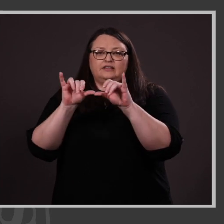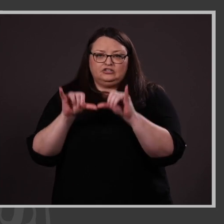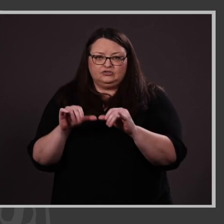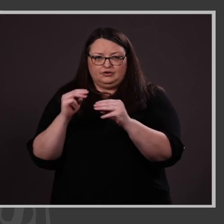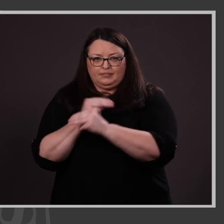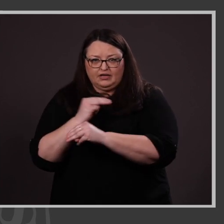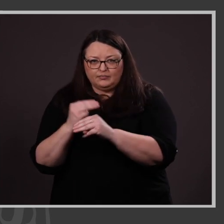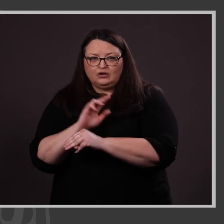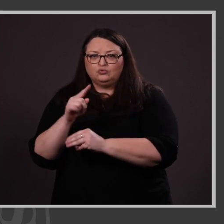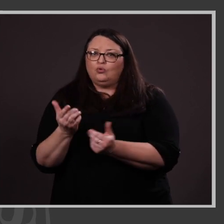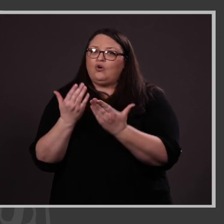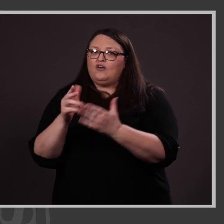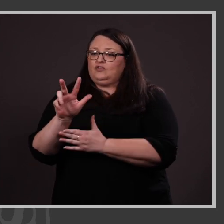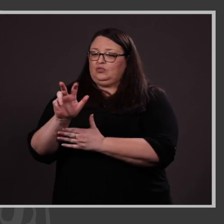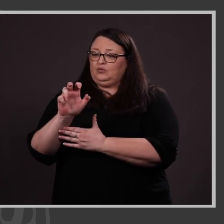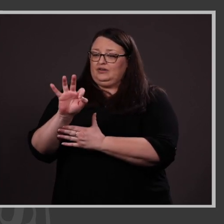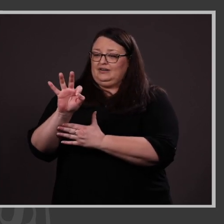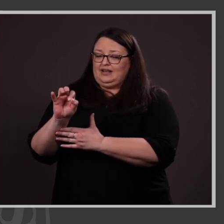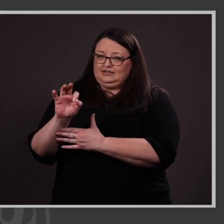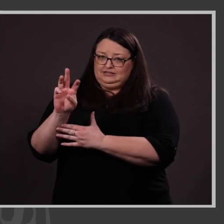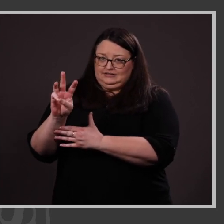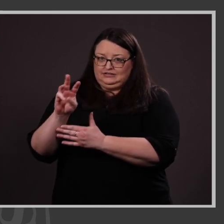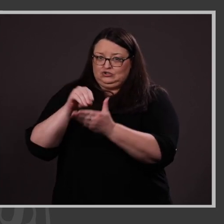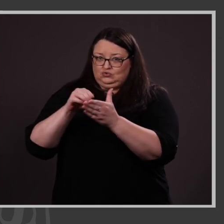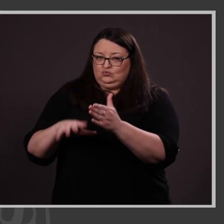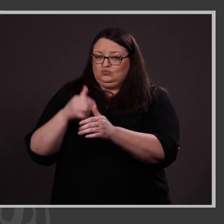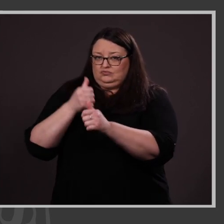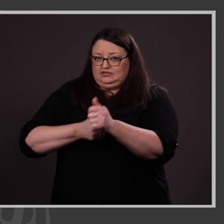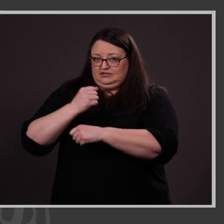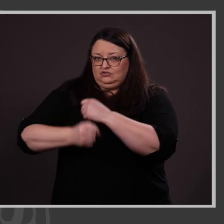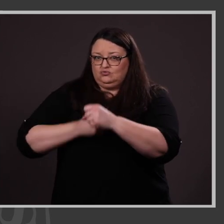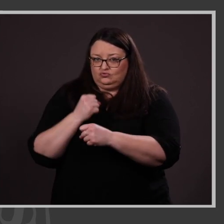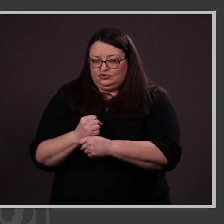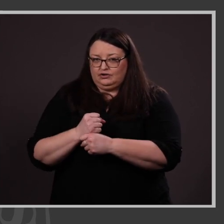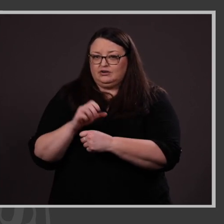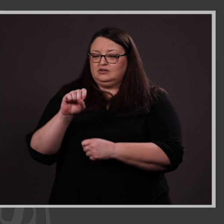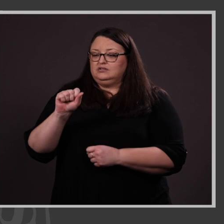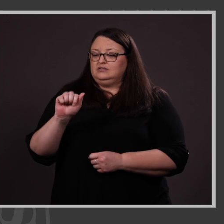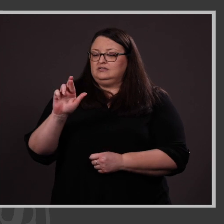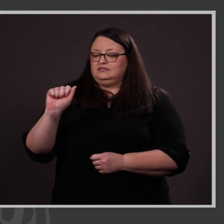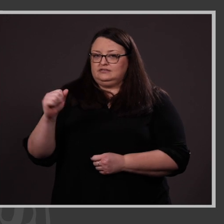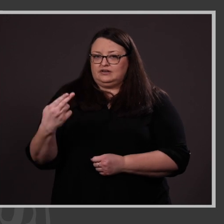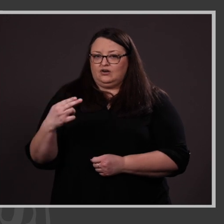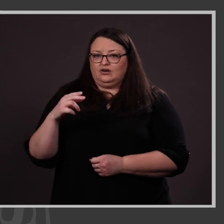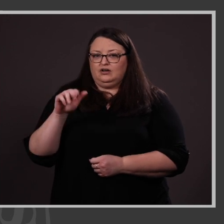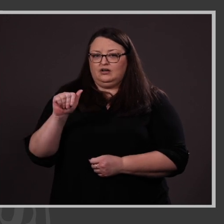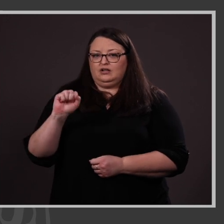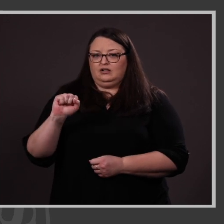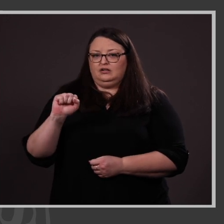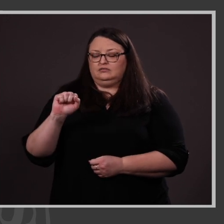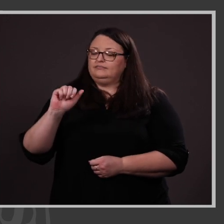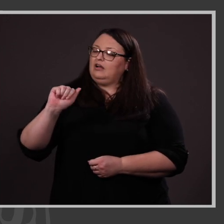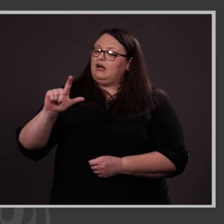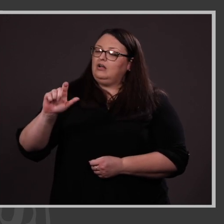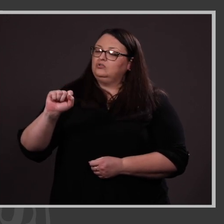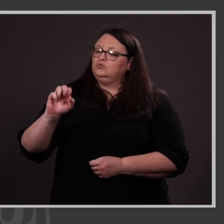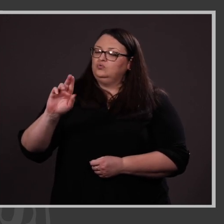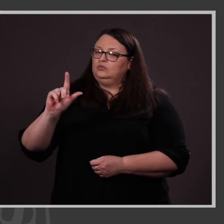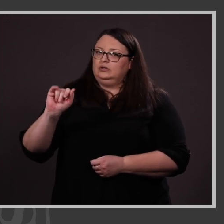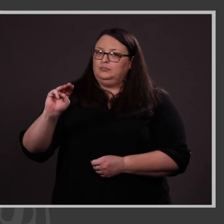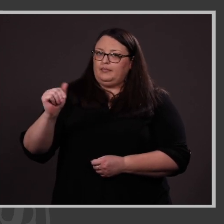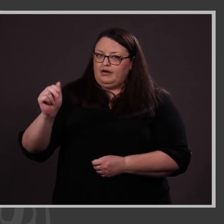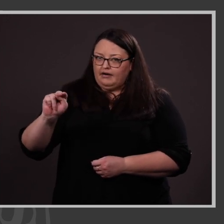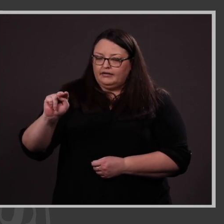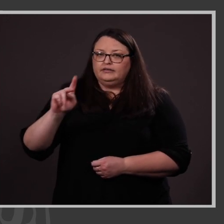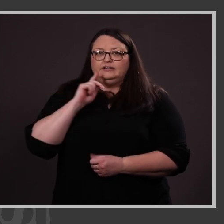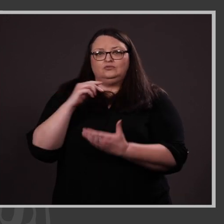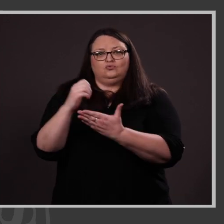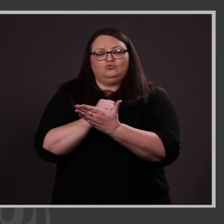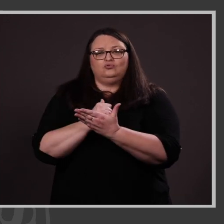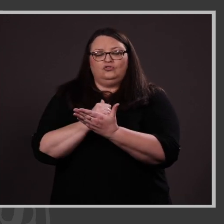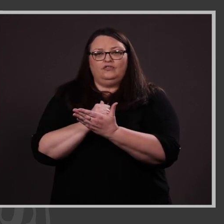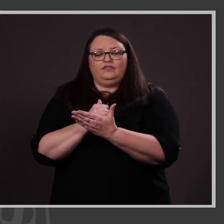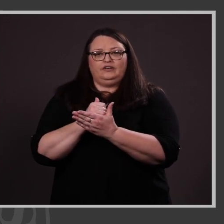is only offered to 396 each year. Sarah Alsuleiman is the deserving candidate of this scholarship,